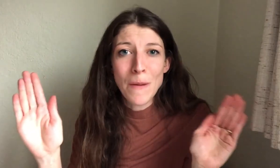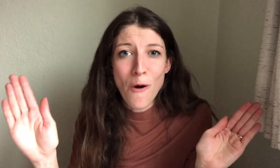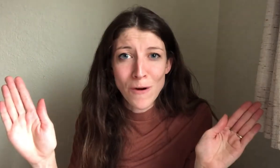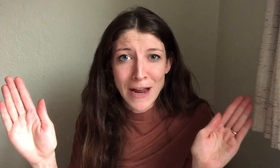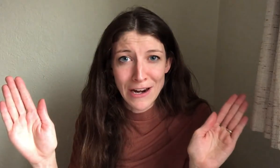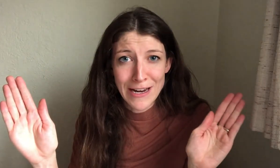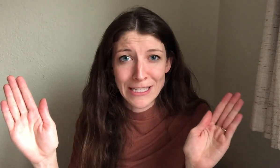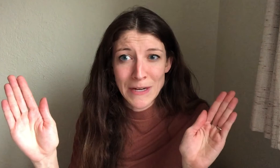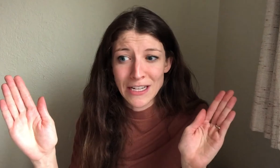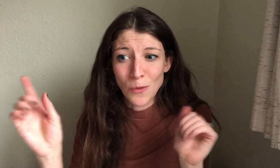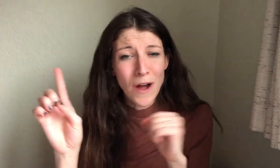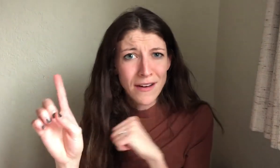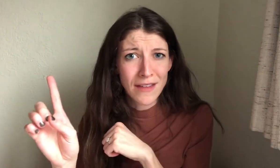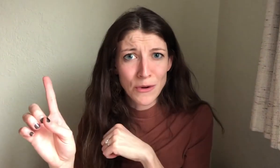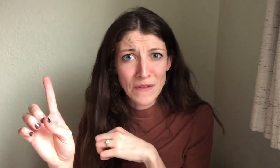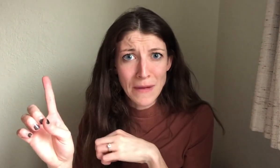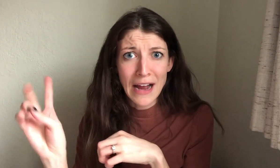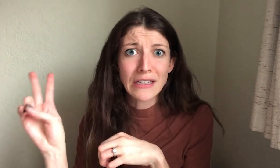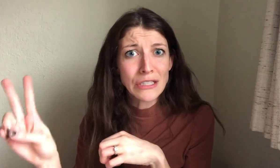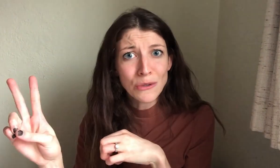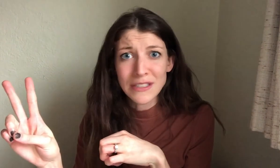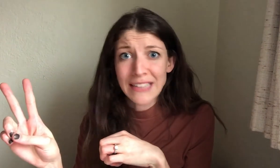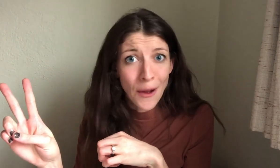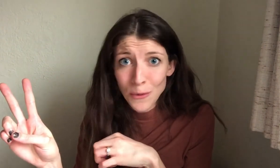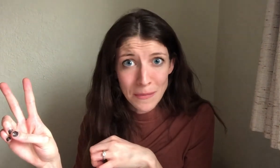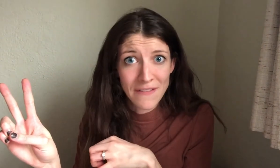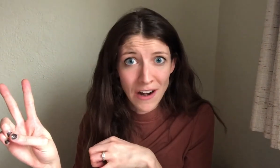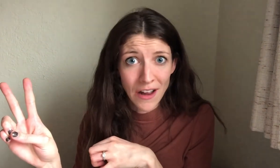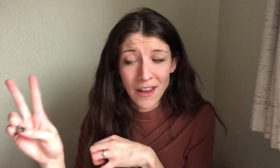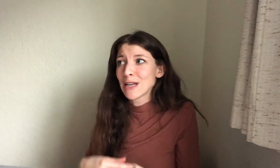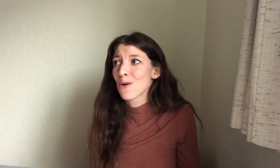them over my hearing aids because one, they would feed back and two, the sound wouldn't be very good. So,